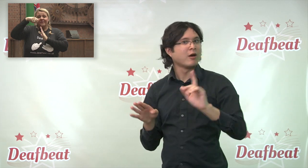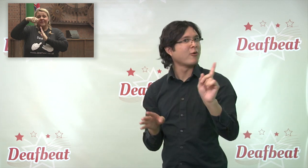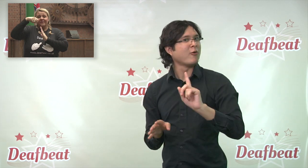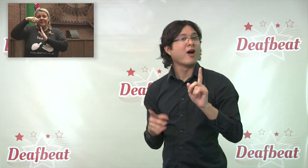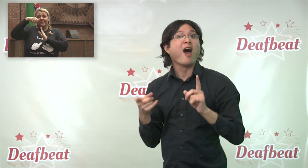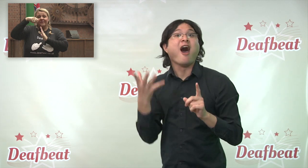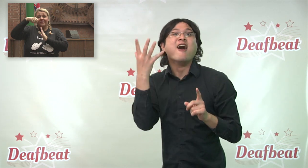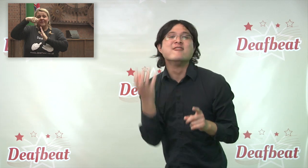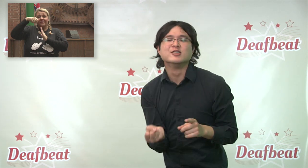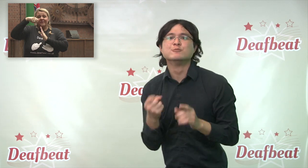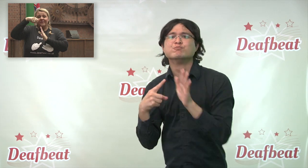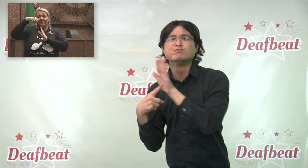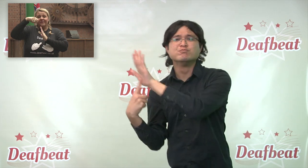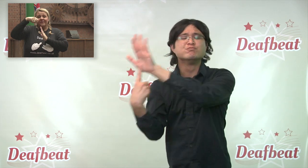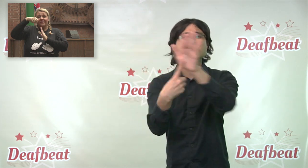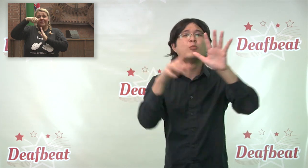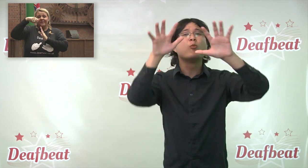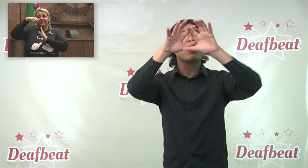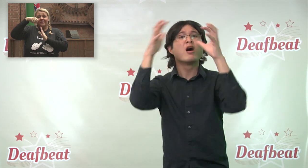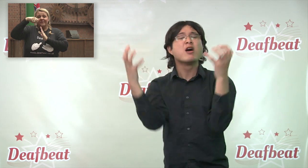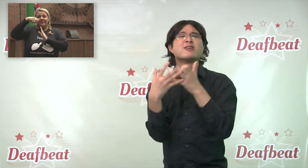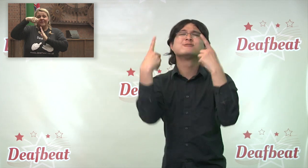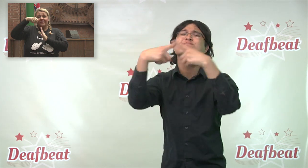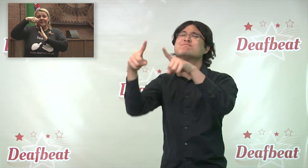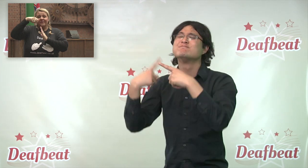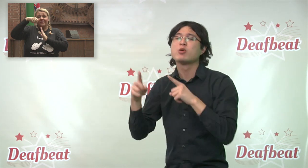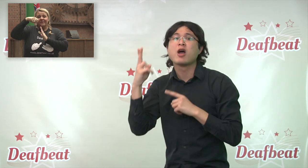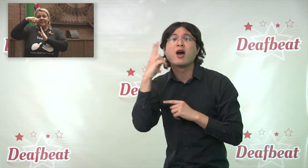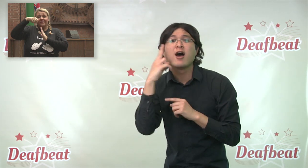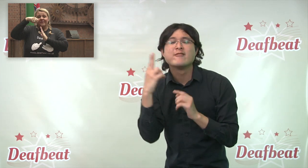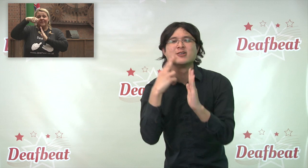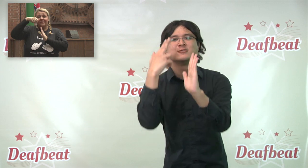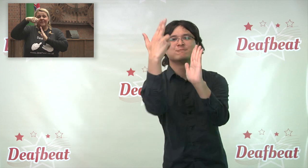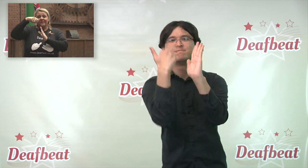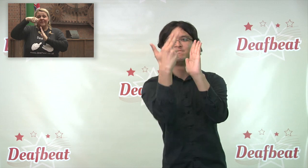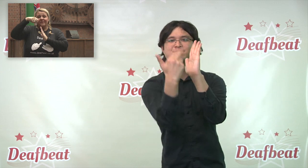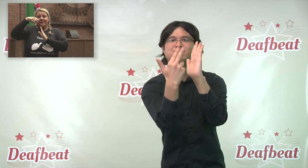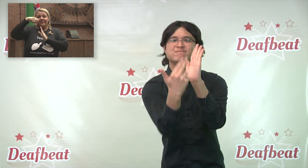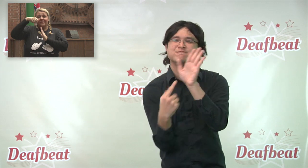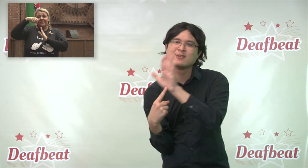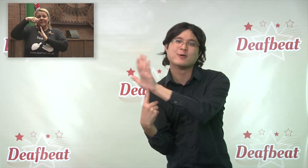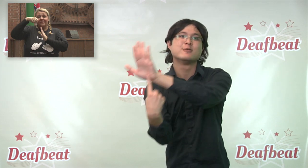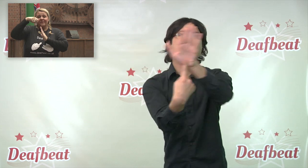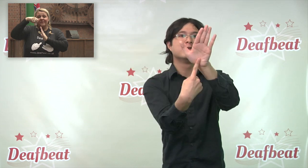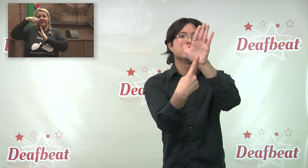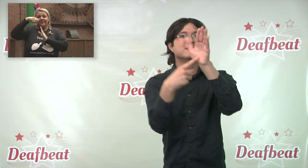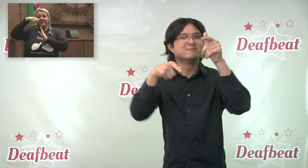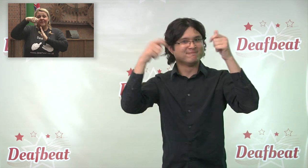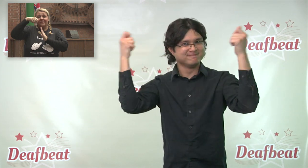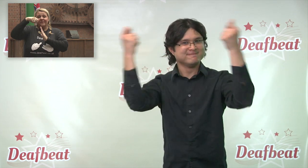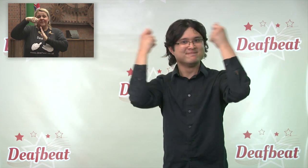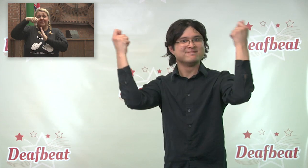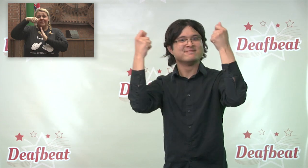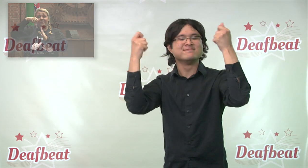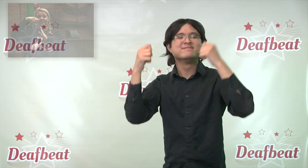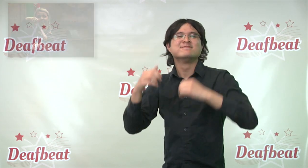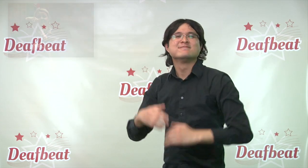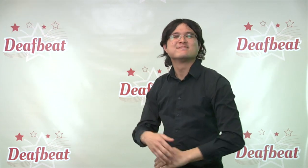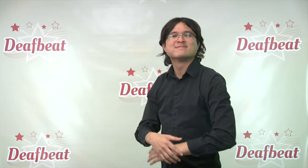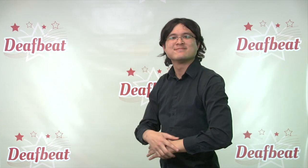There will also • be a showcase of art and crafts created by deaf artists • for people to view and enjoy.